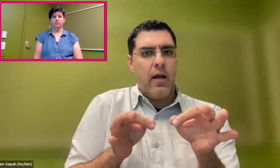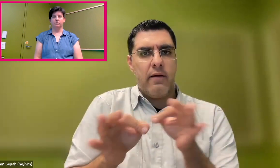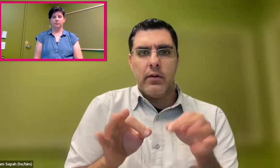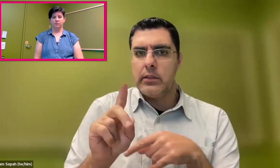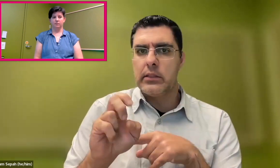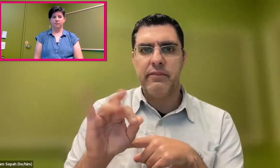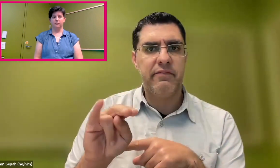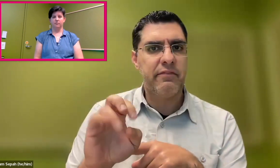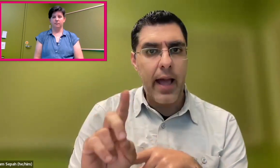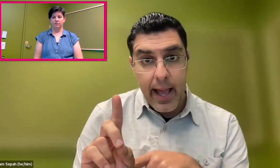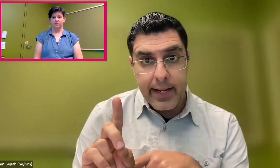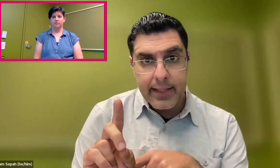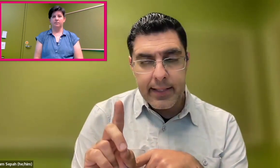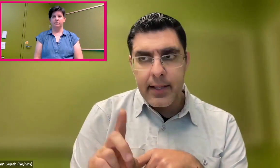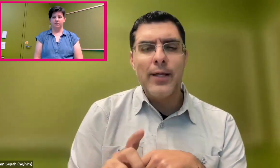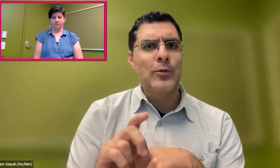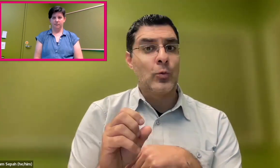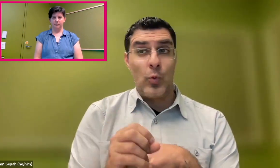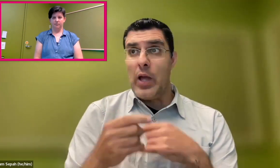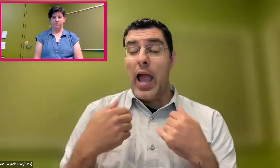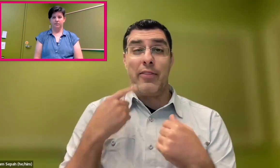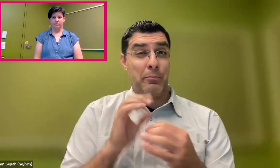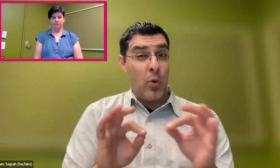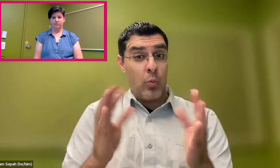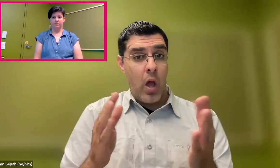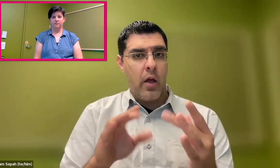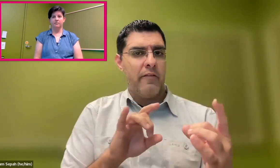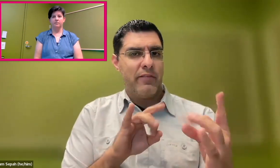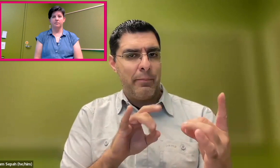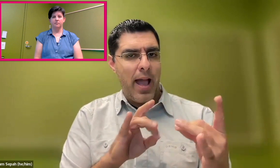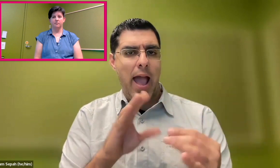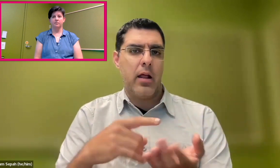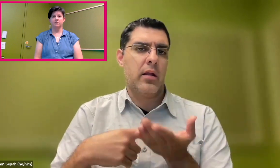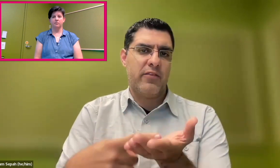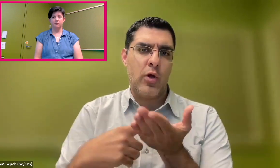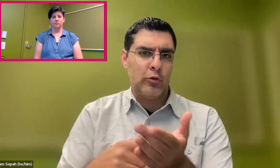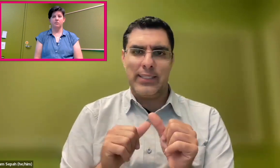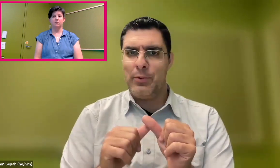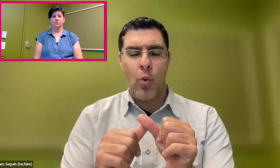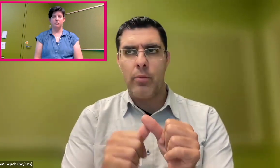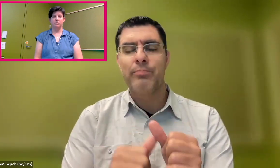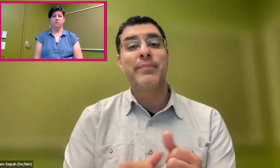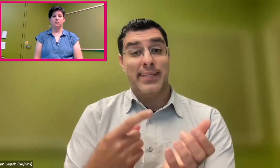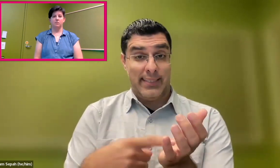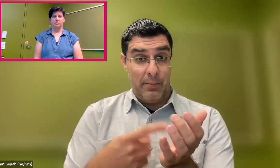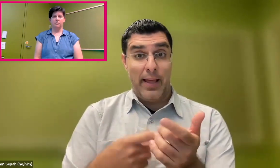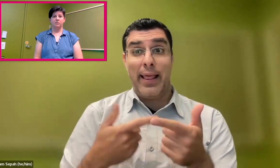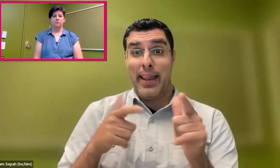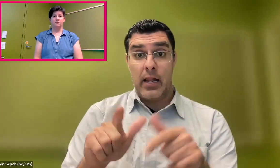what's the appropriate levels of these things? Those haven't been defined yet. So again, that's a conversation that needs to happen,